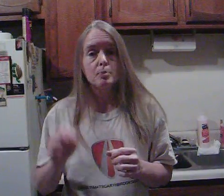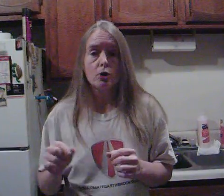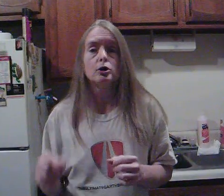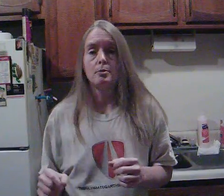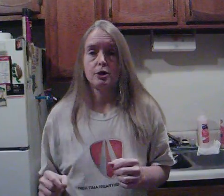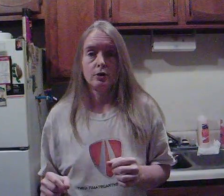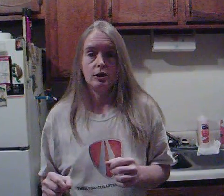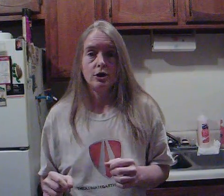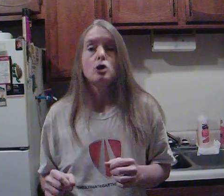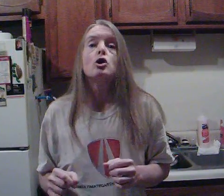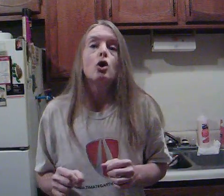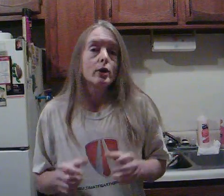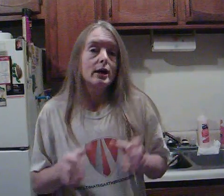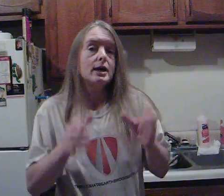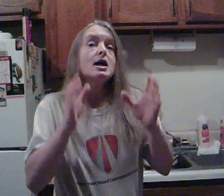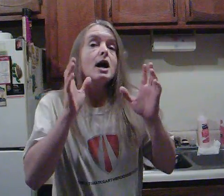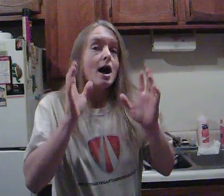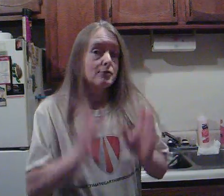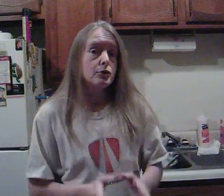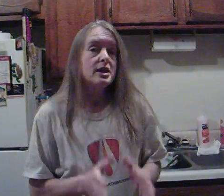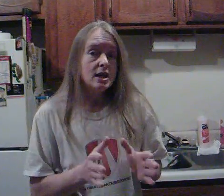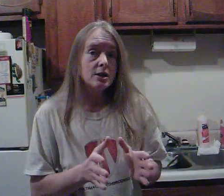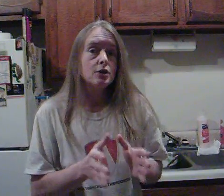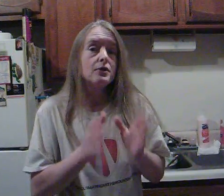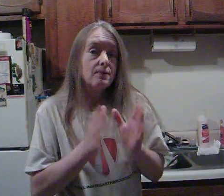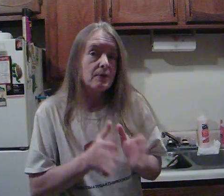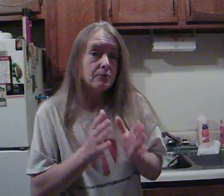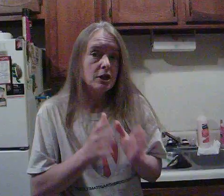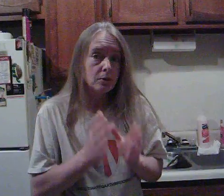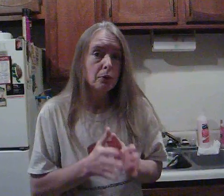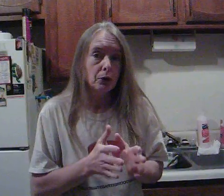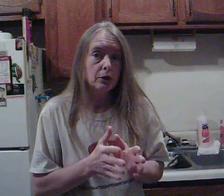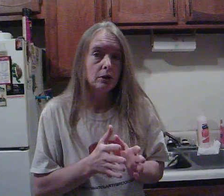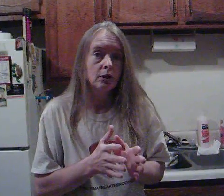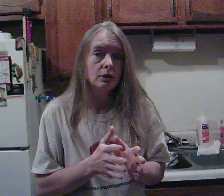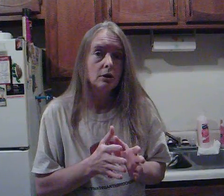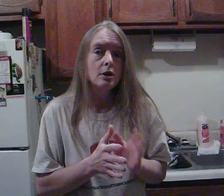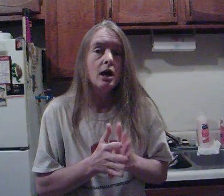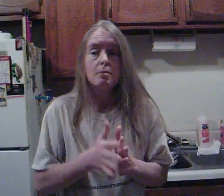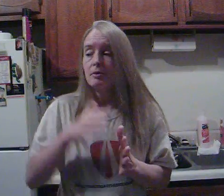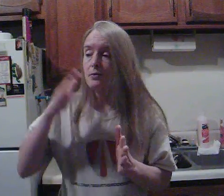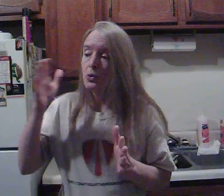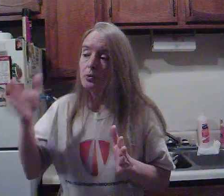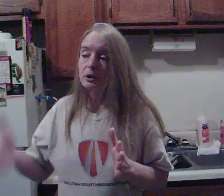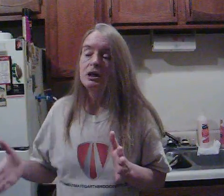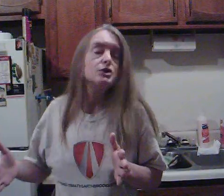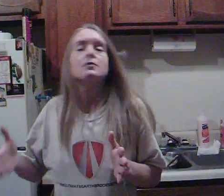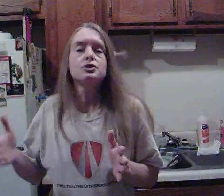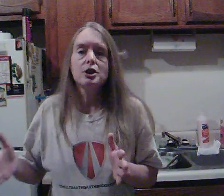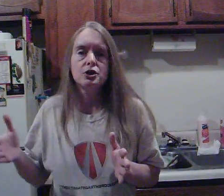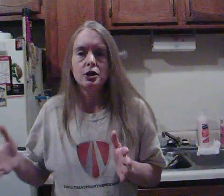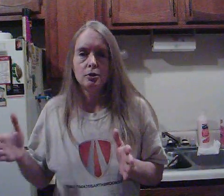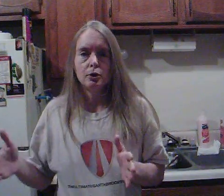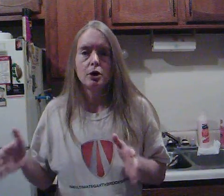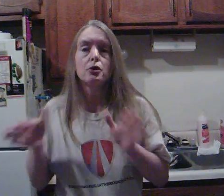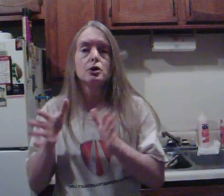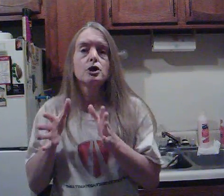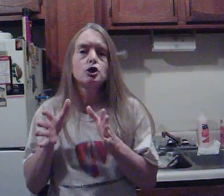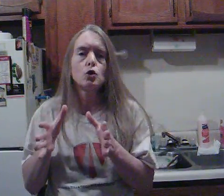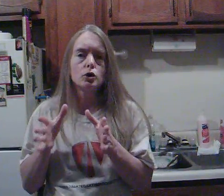Women's Murder Club Series. Ok after the end of the 15th book and before the release of the 16th book, there is a short